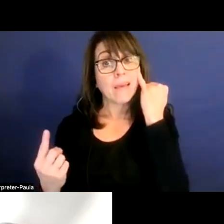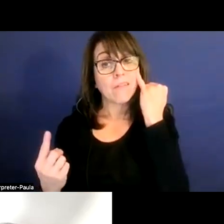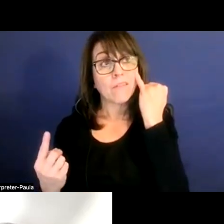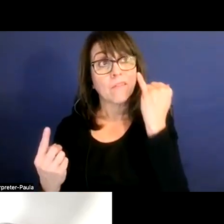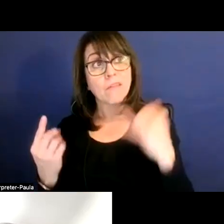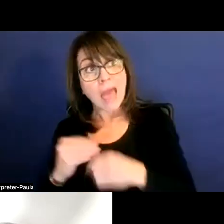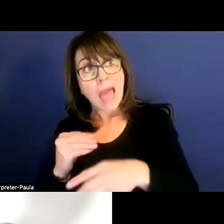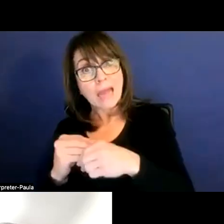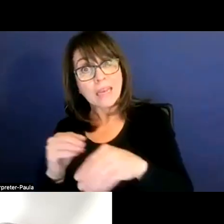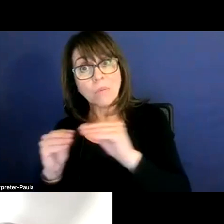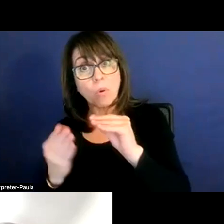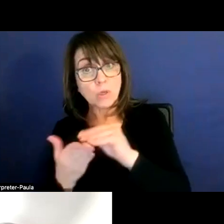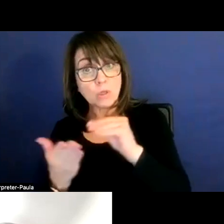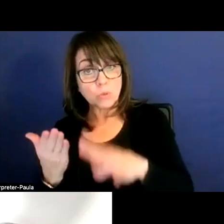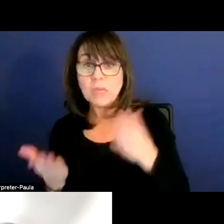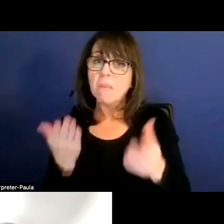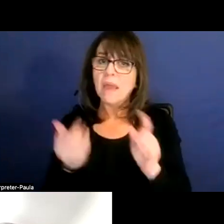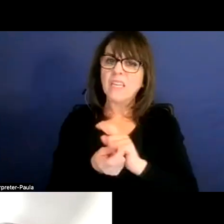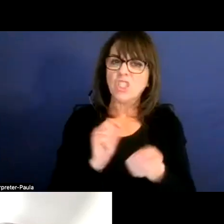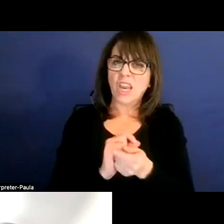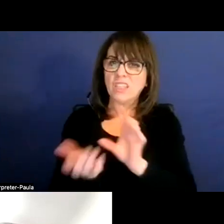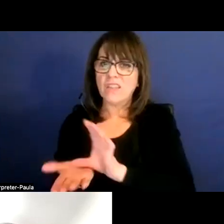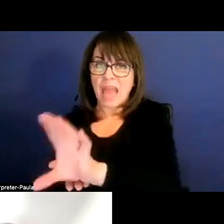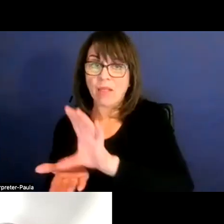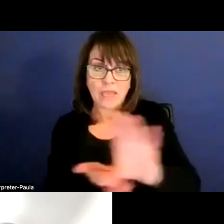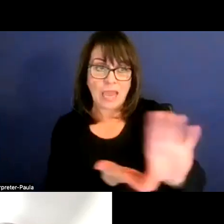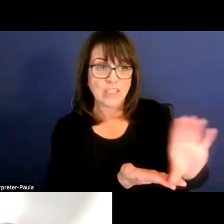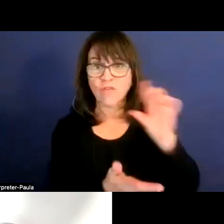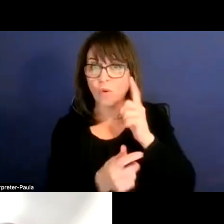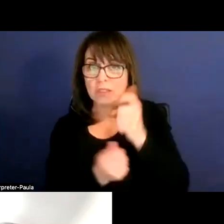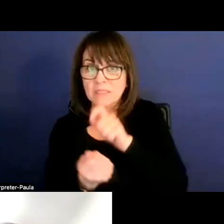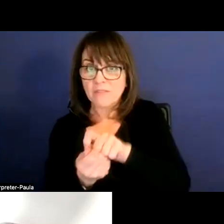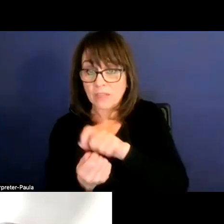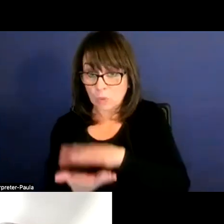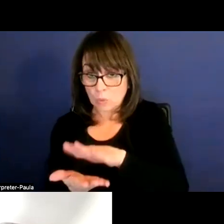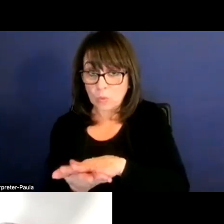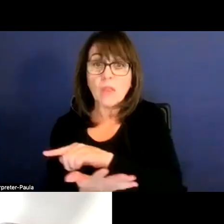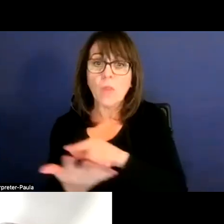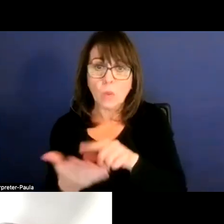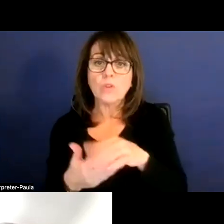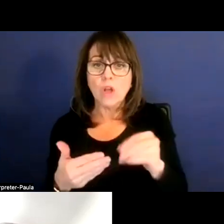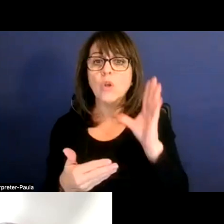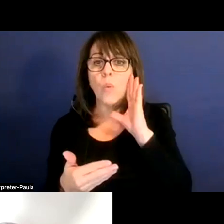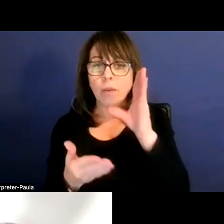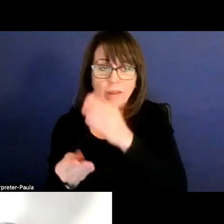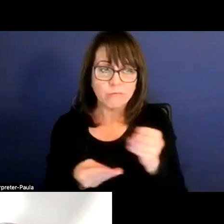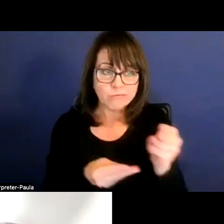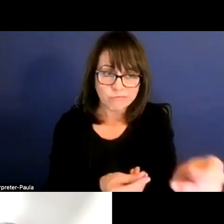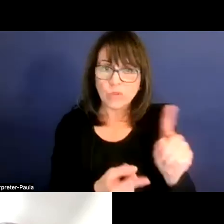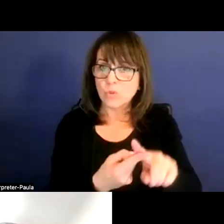that may change the allocation needed at a school, those dollars will flow to the school for additional positions